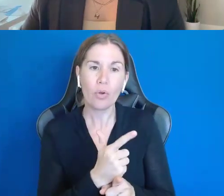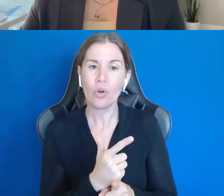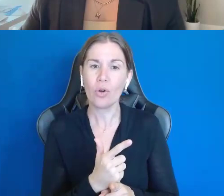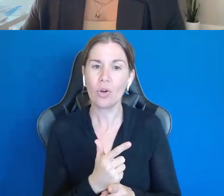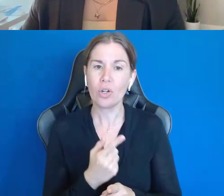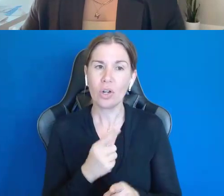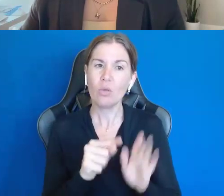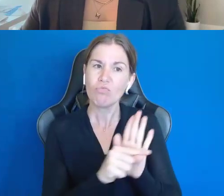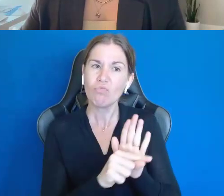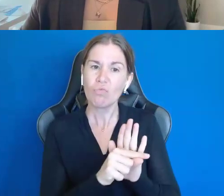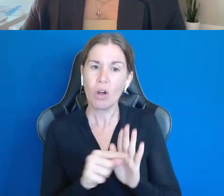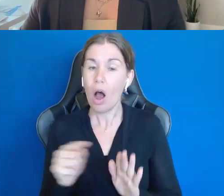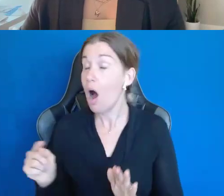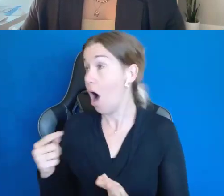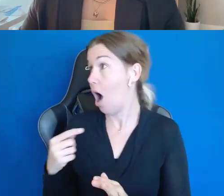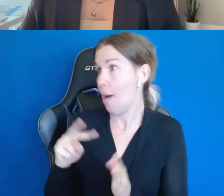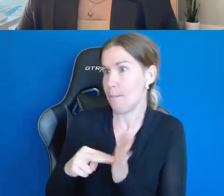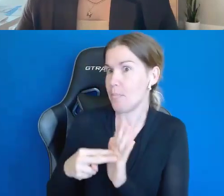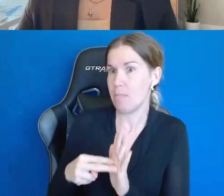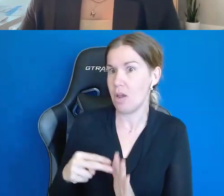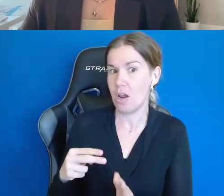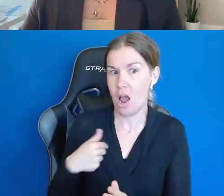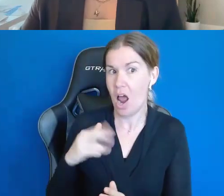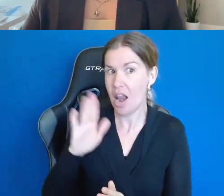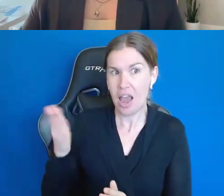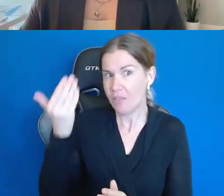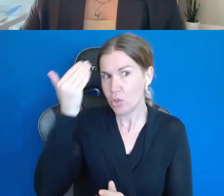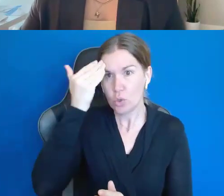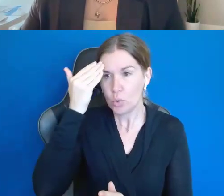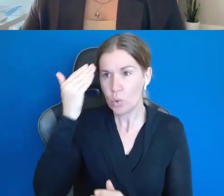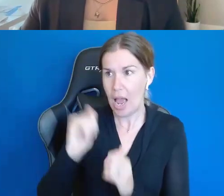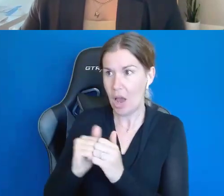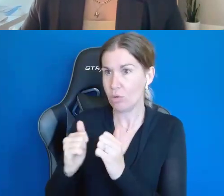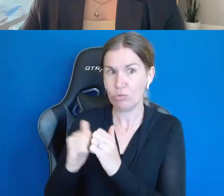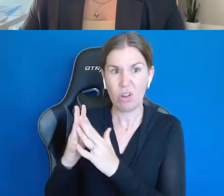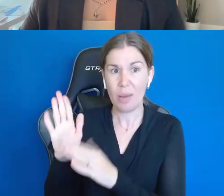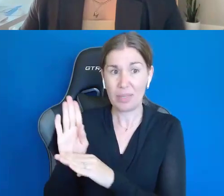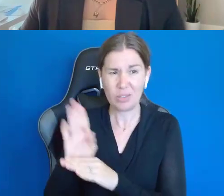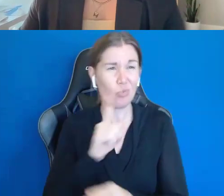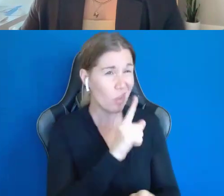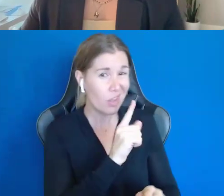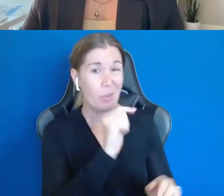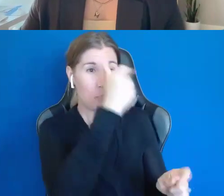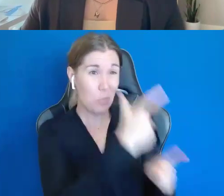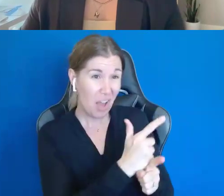I don't know if I could have even spelled "entrepreneur" at the time. My brother was the main one who shot us down. Because he was concerned. He was.